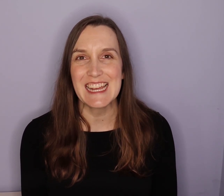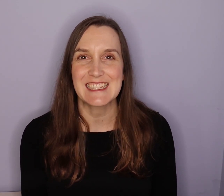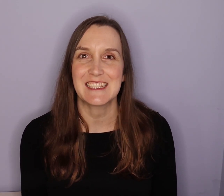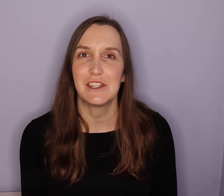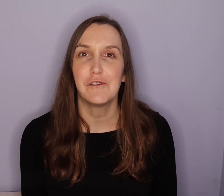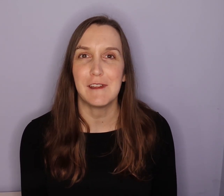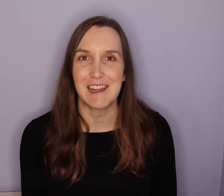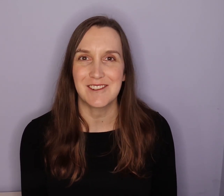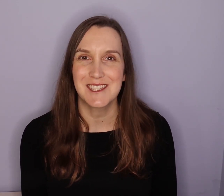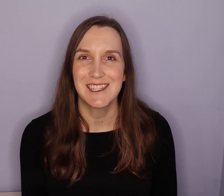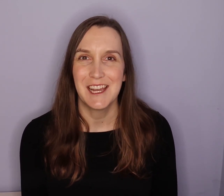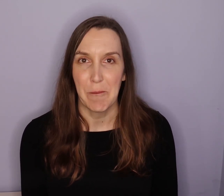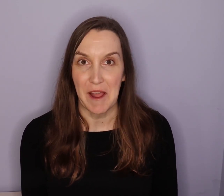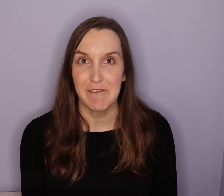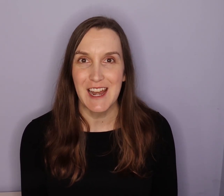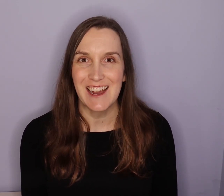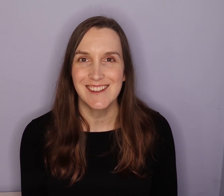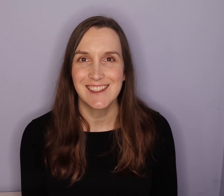for easy access to new videos. Bye for now.